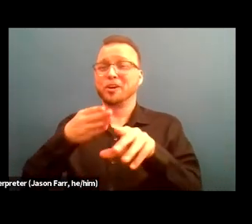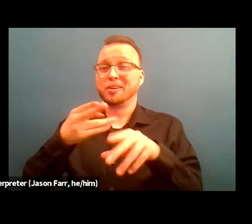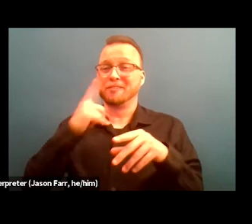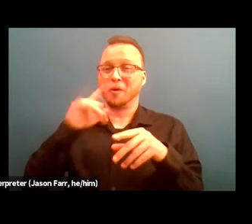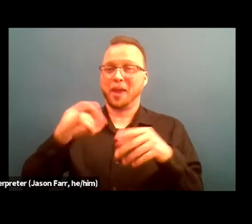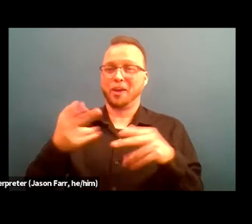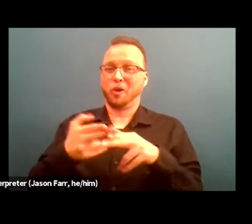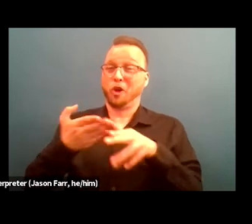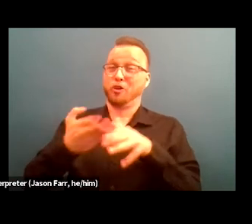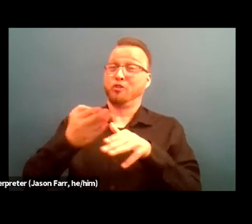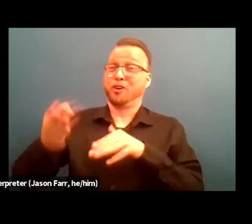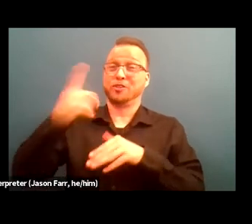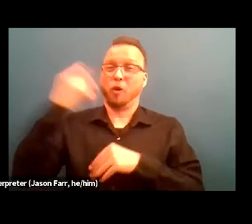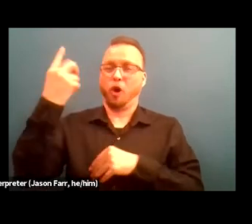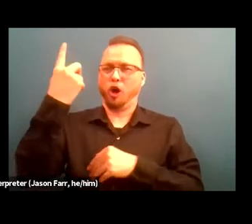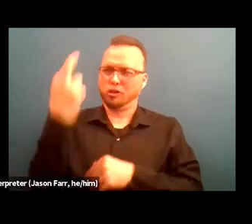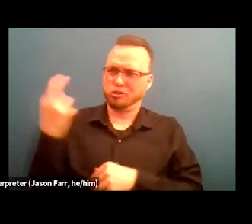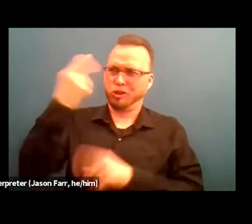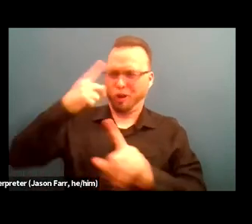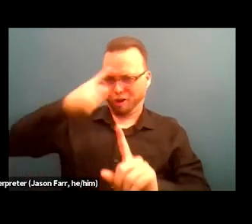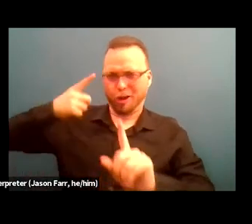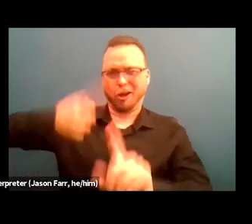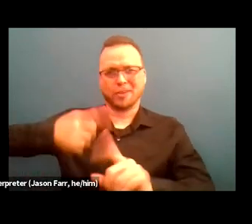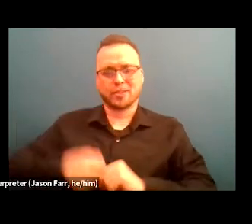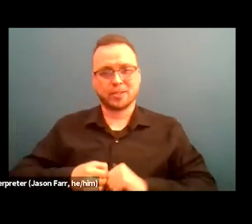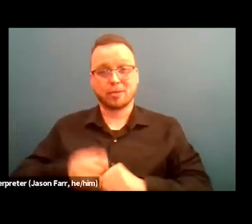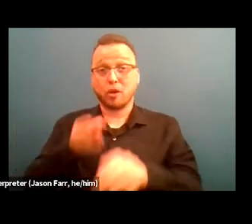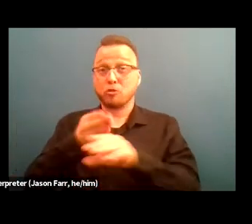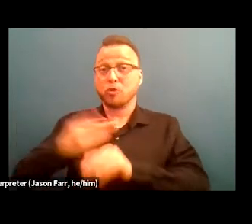So Careers for a Cause has been a unique opportunity for us